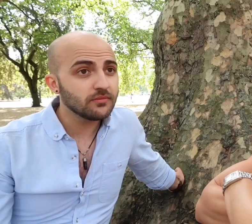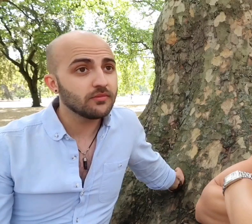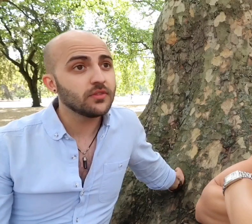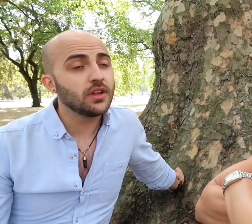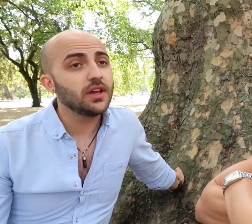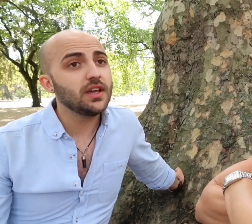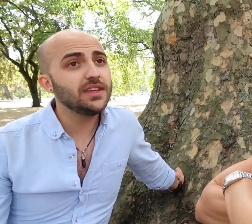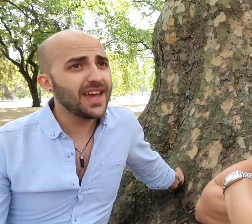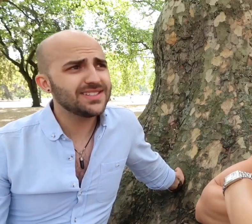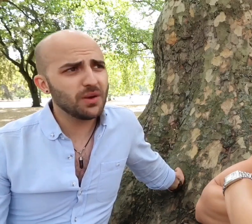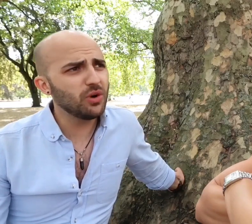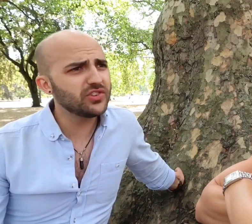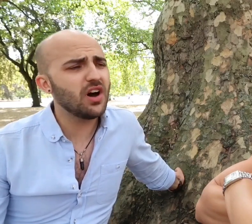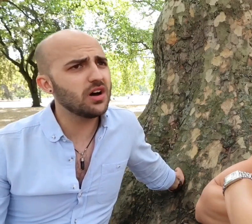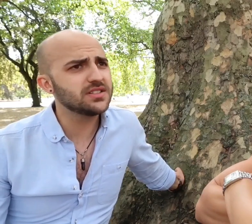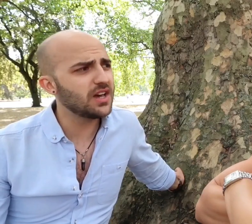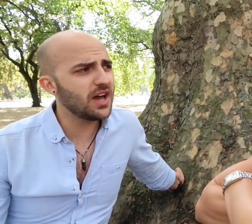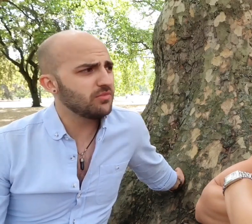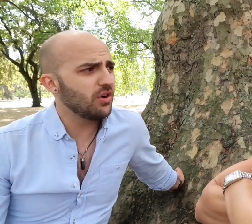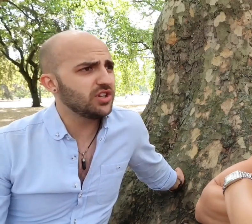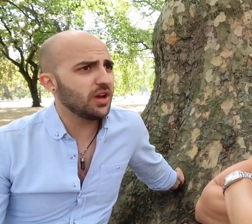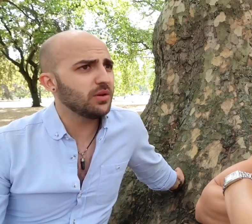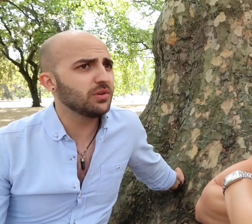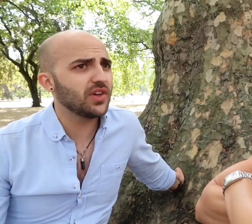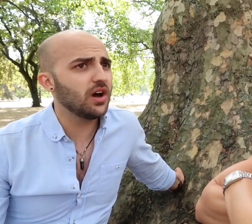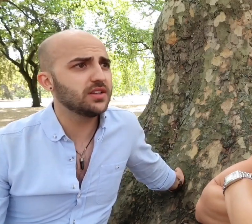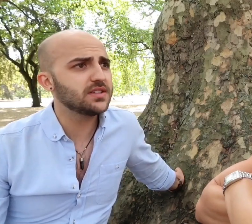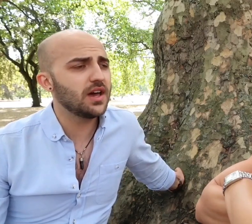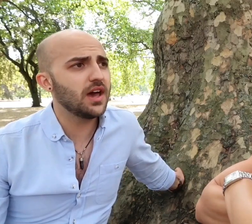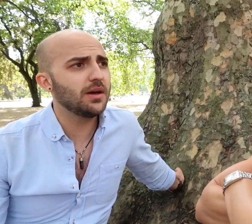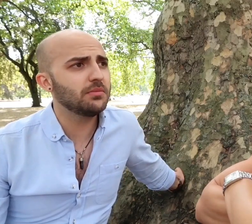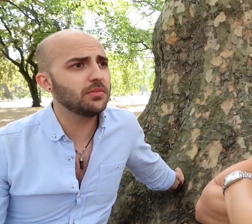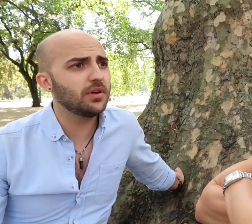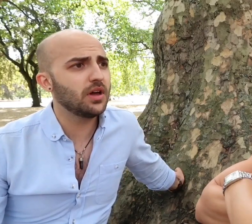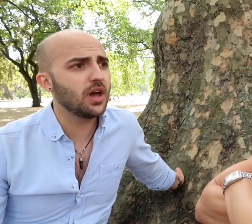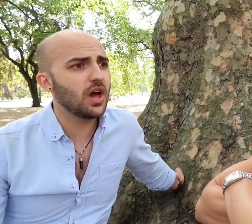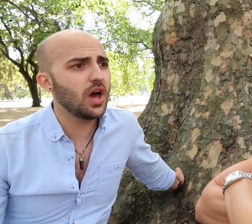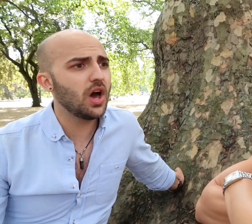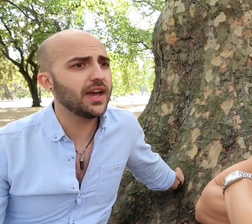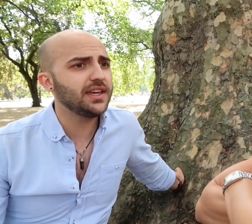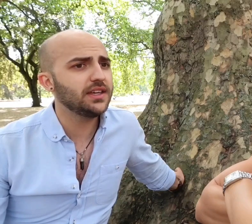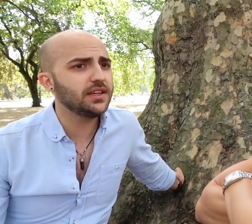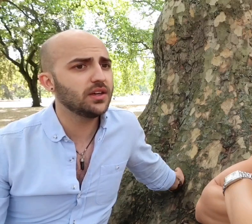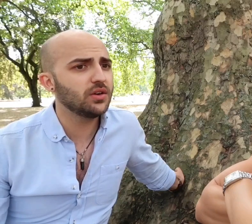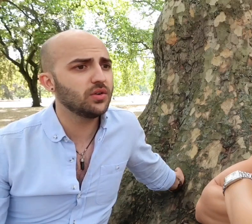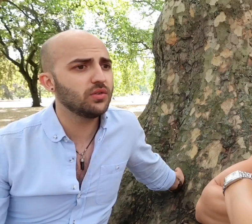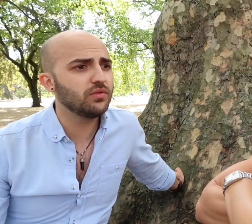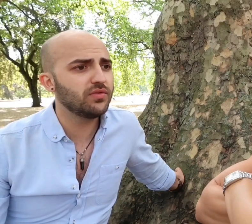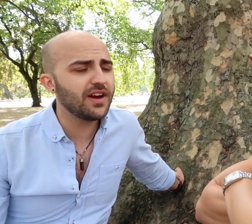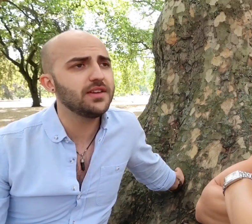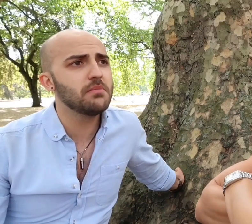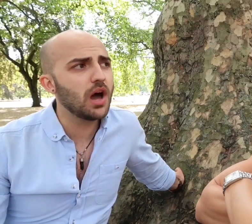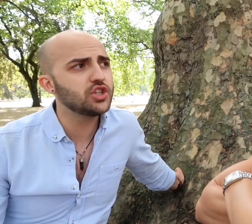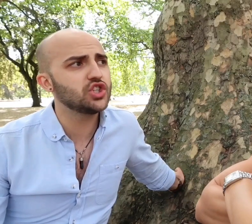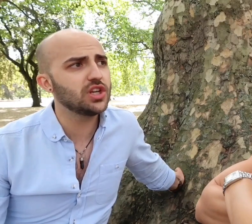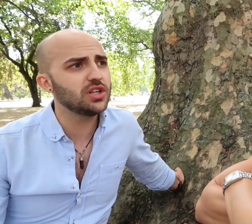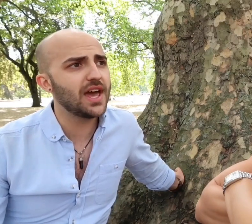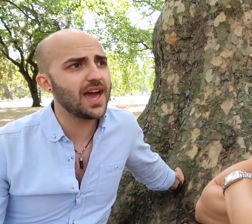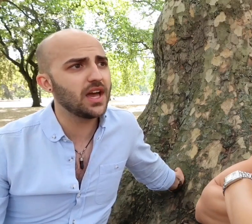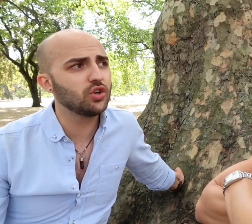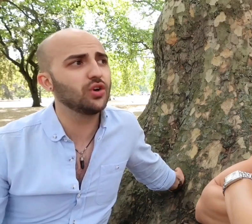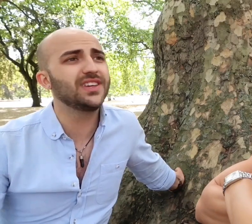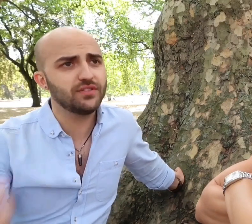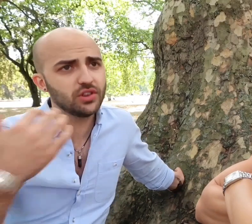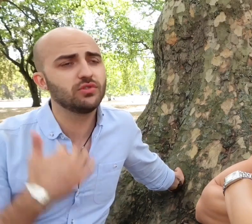yes it was hard I'm not, you know, I very much got given the